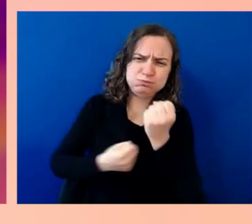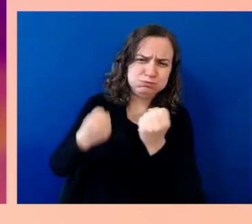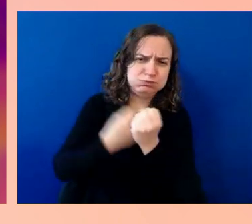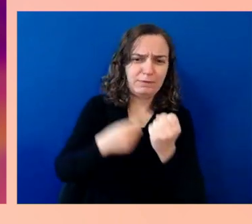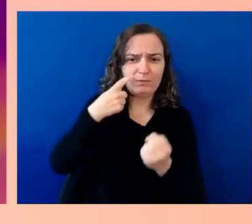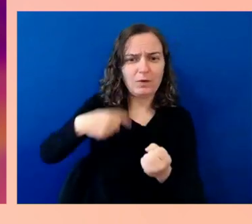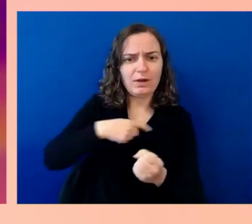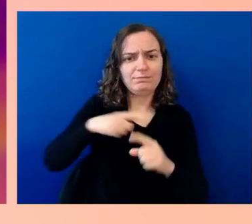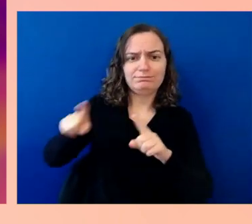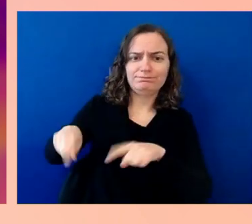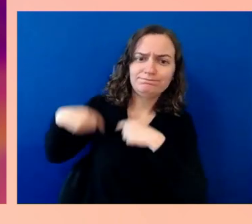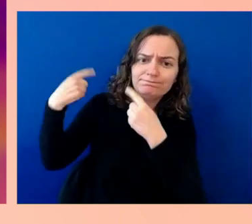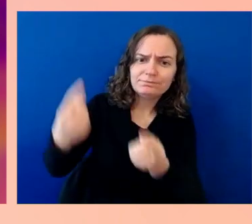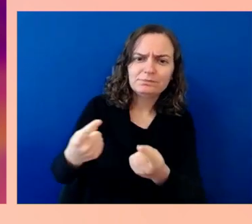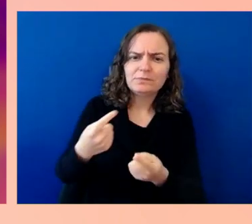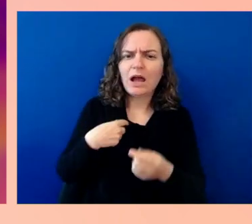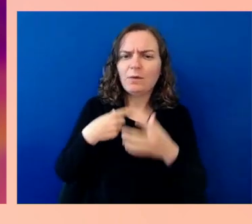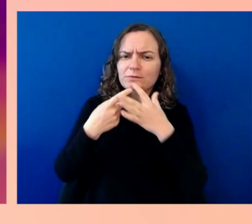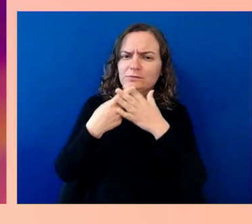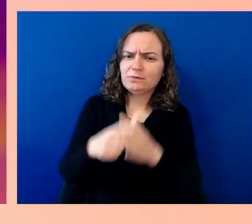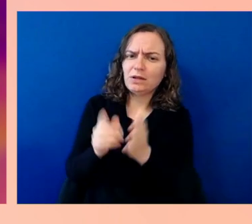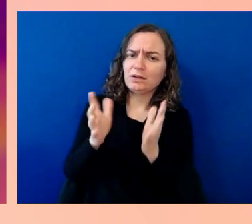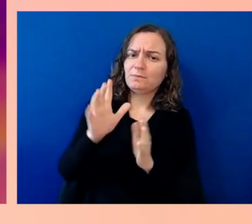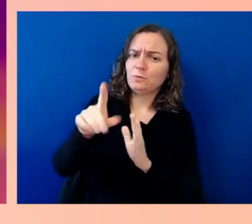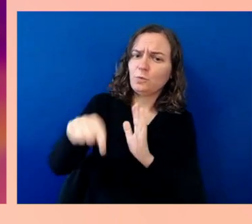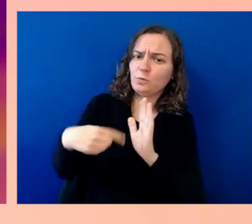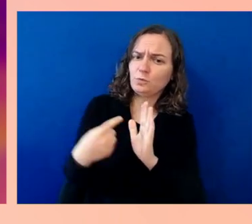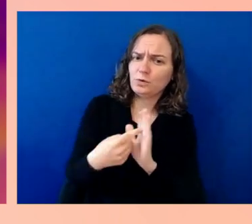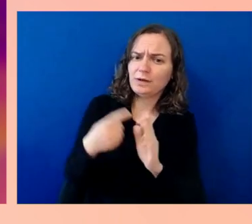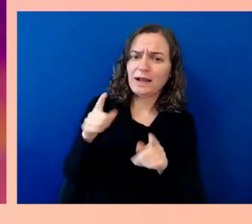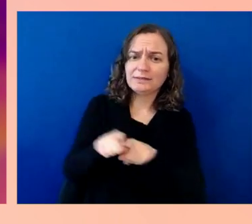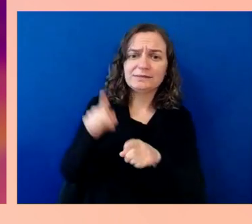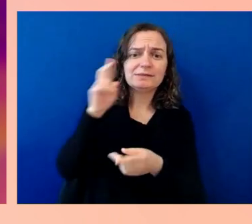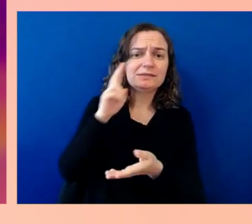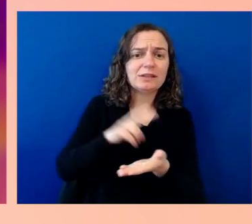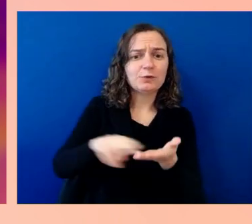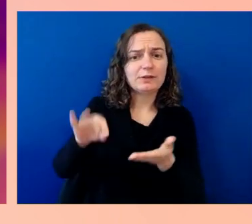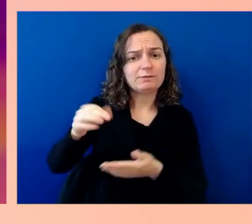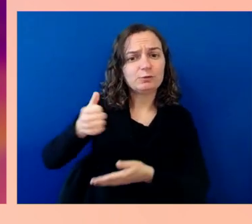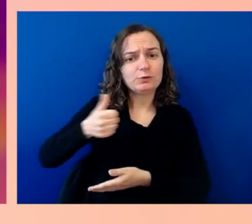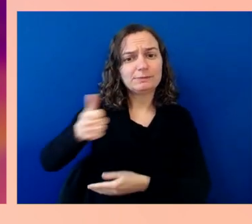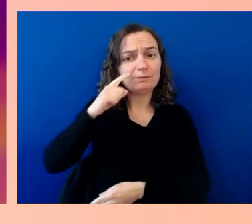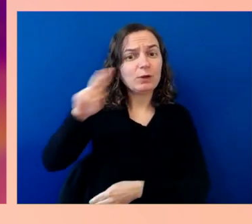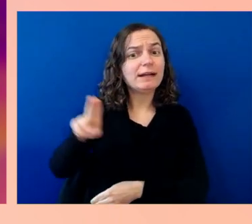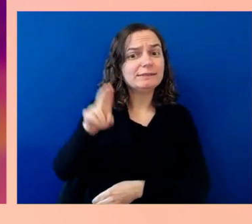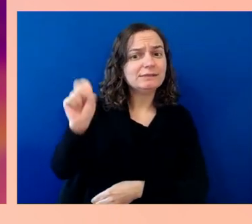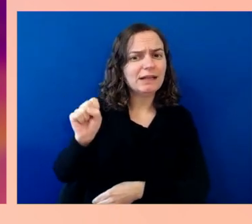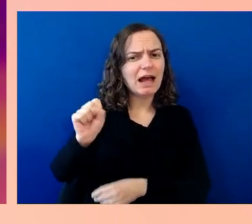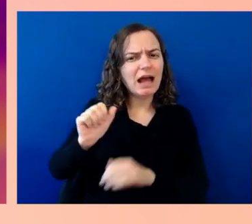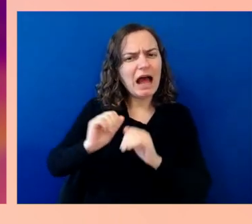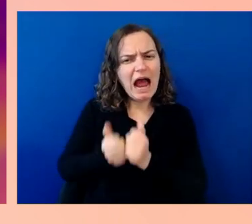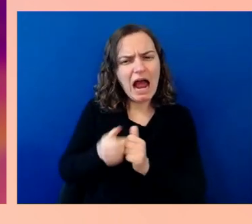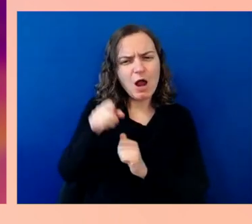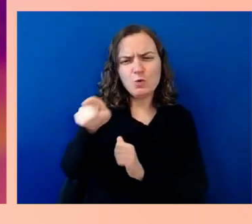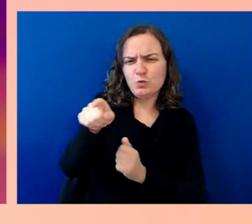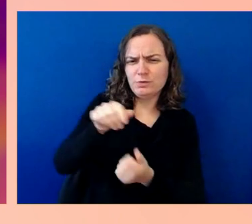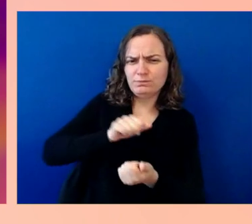How do you think about the issues for people with disabilities in this context? Brad, thanks for having me.